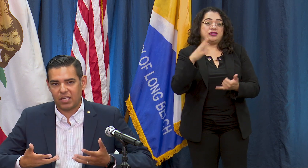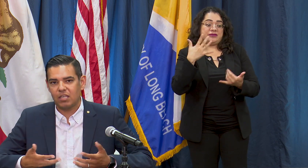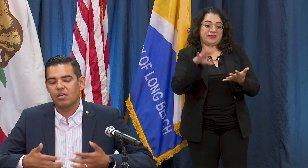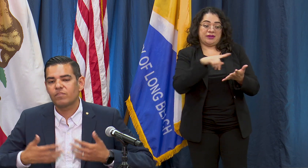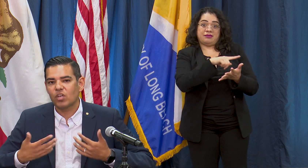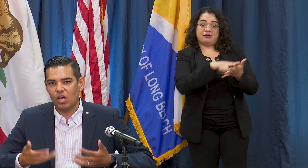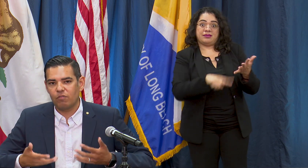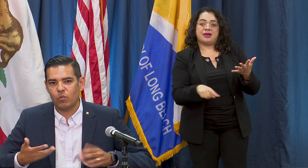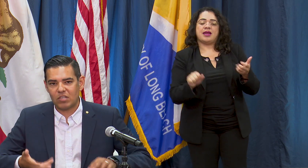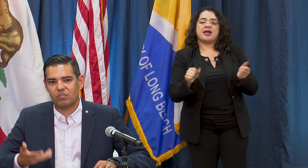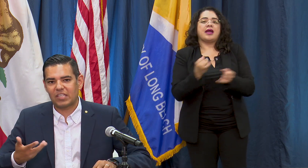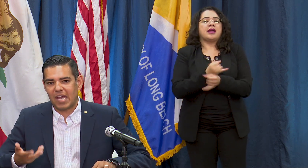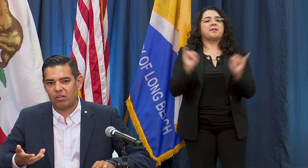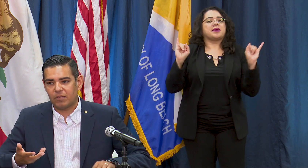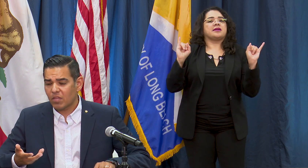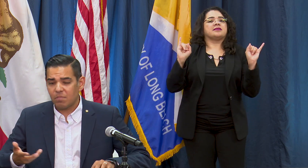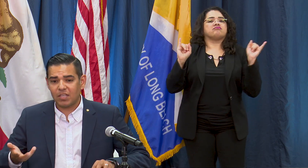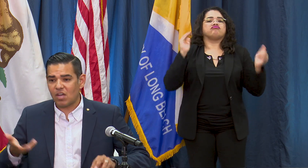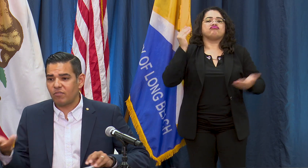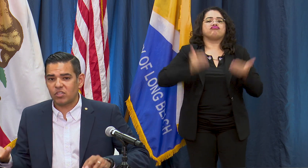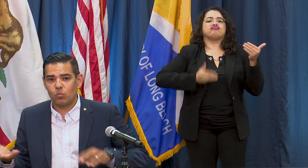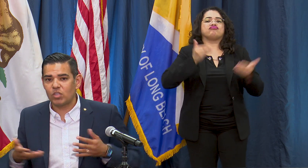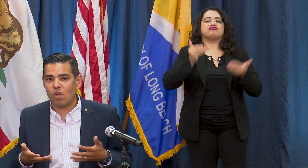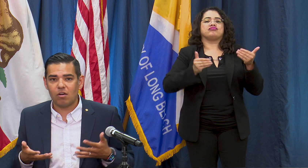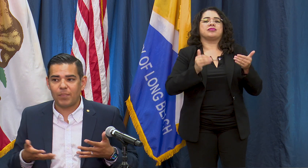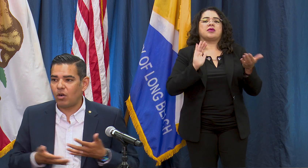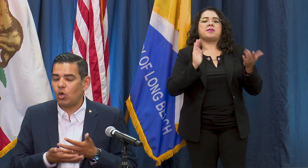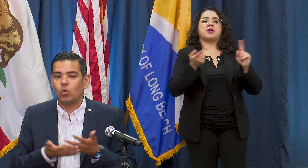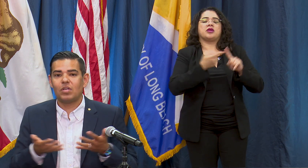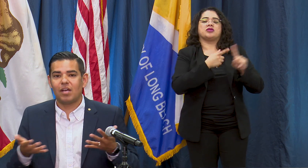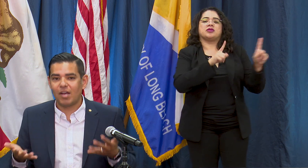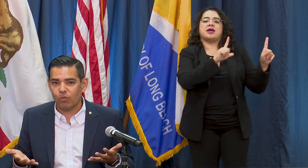of the rest of the county because obviously we draw up our own health